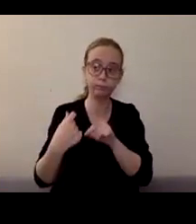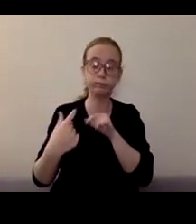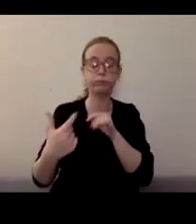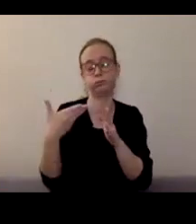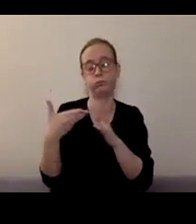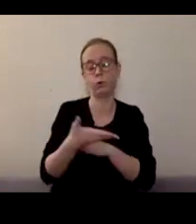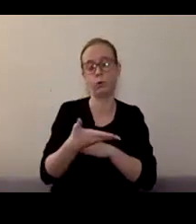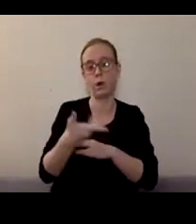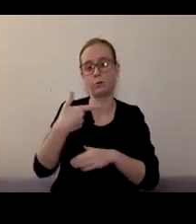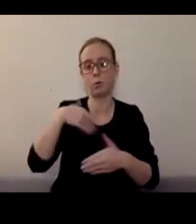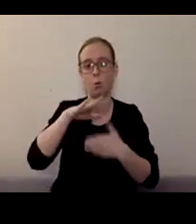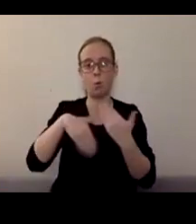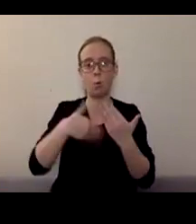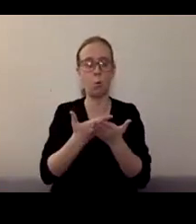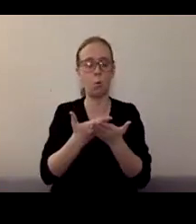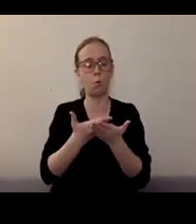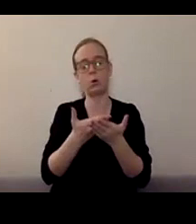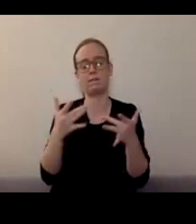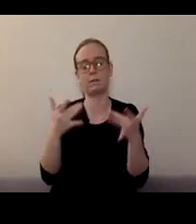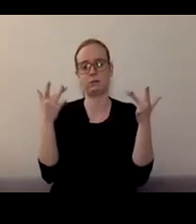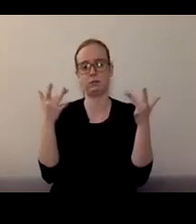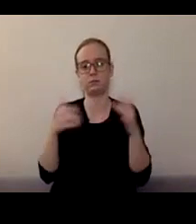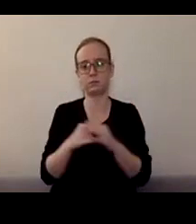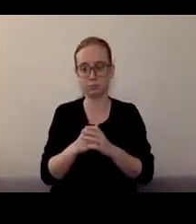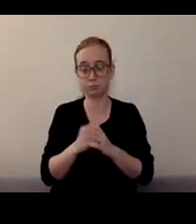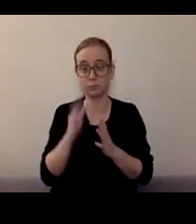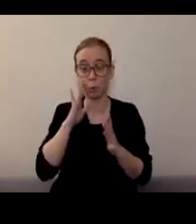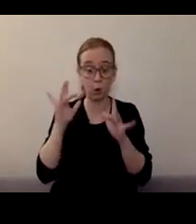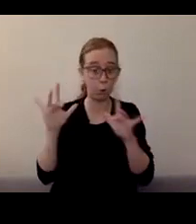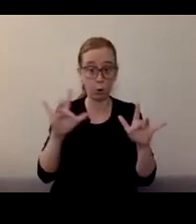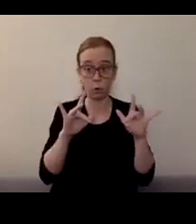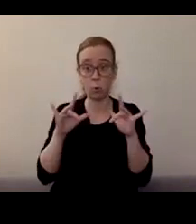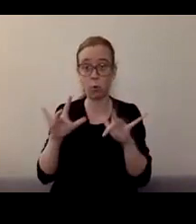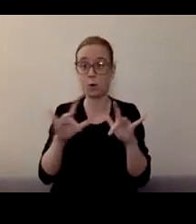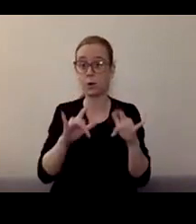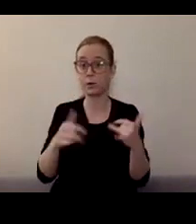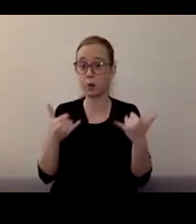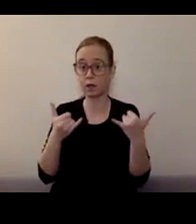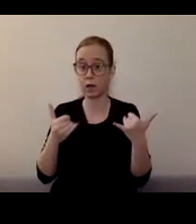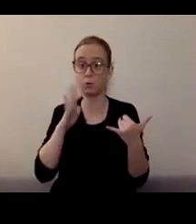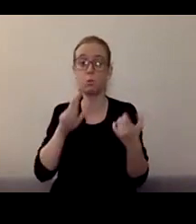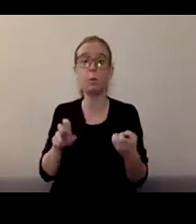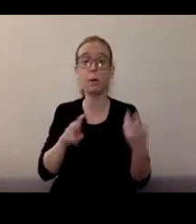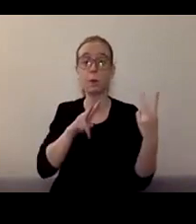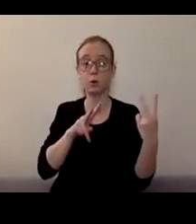and will be available on the Sno-Isle Libraries YouTube channel in a few days. I would like to acknowledge and thank